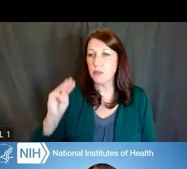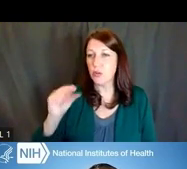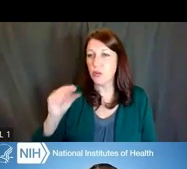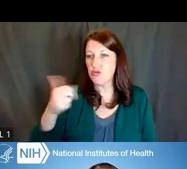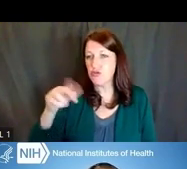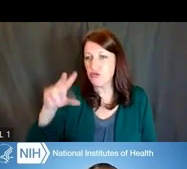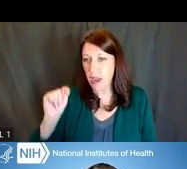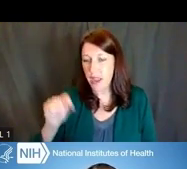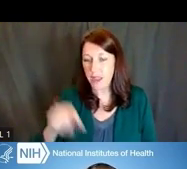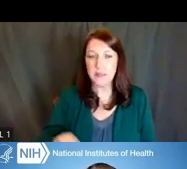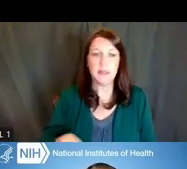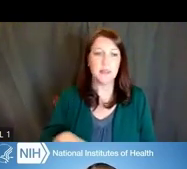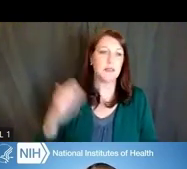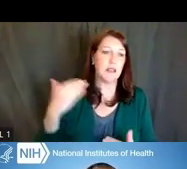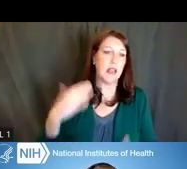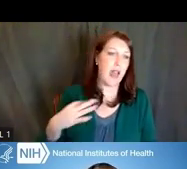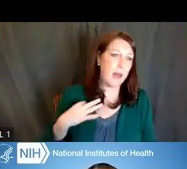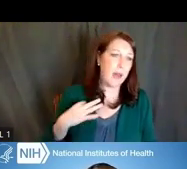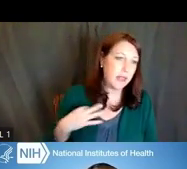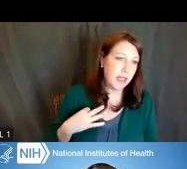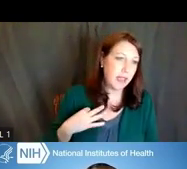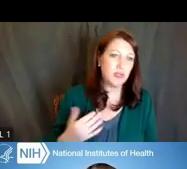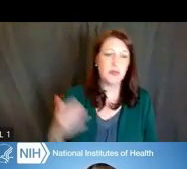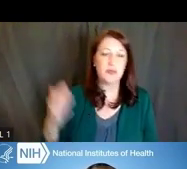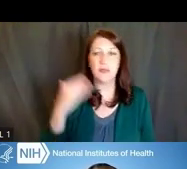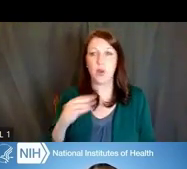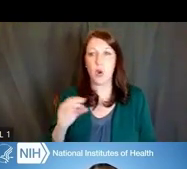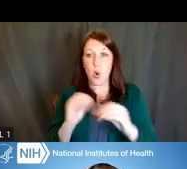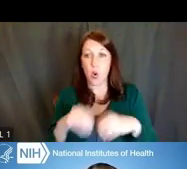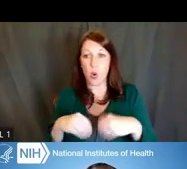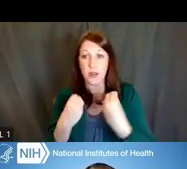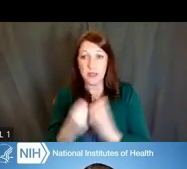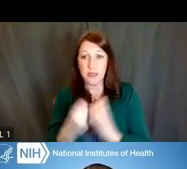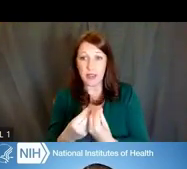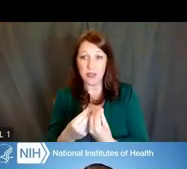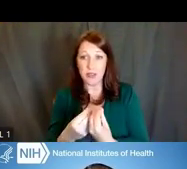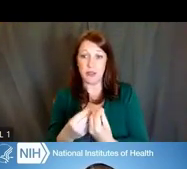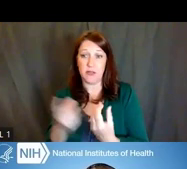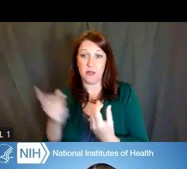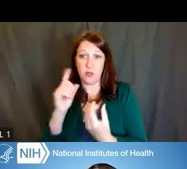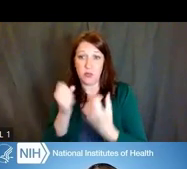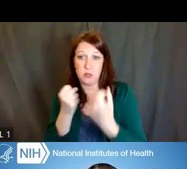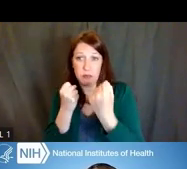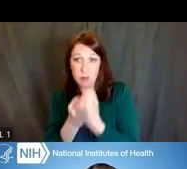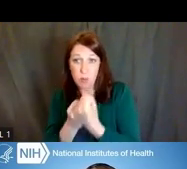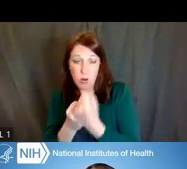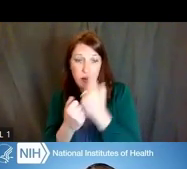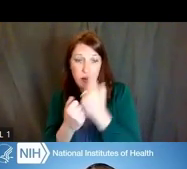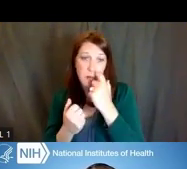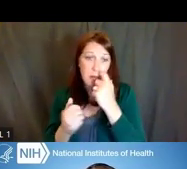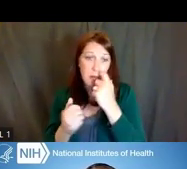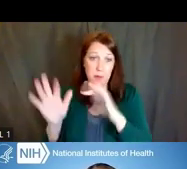grant applications, the organizations that NIH supports, the trainees and fellows supported through the NIH programs,